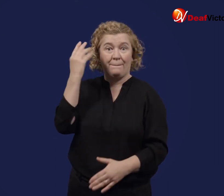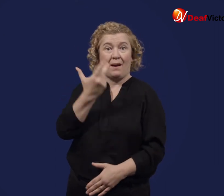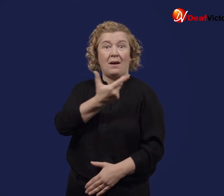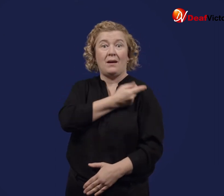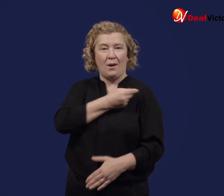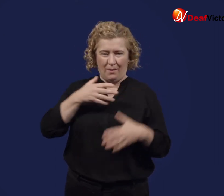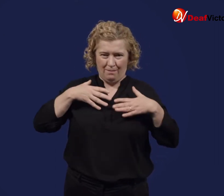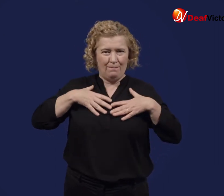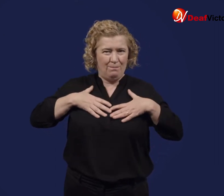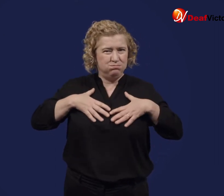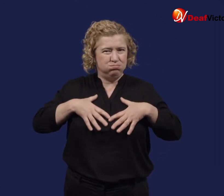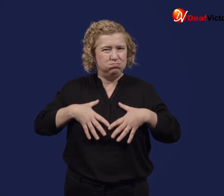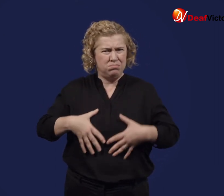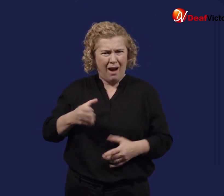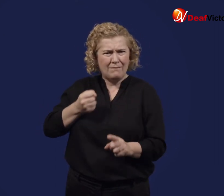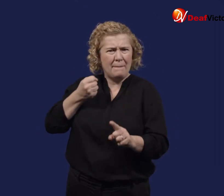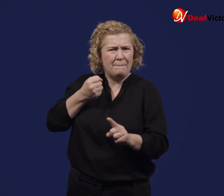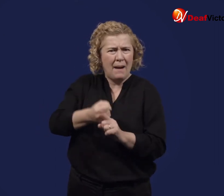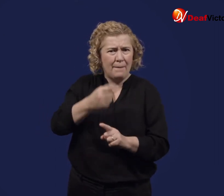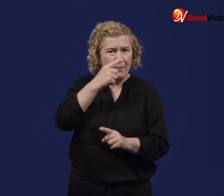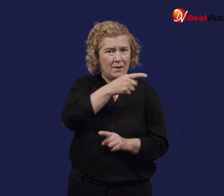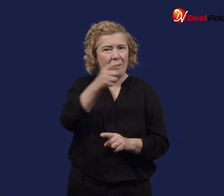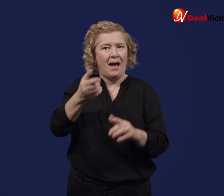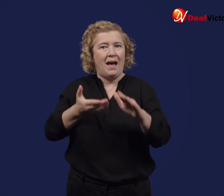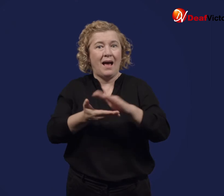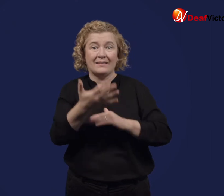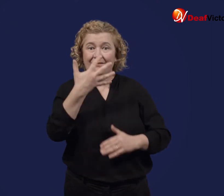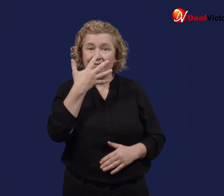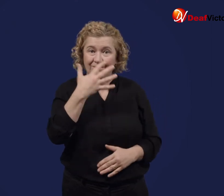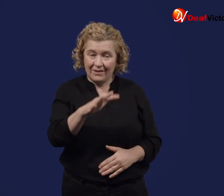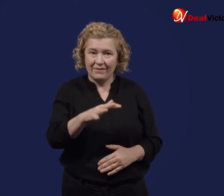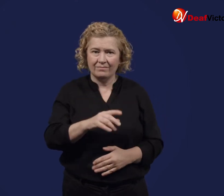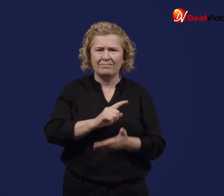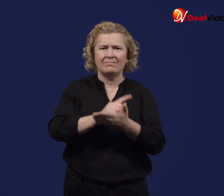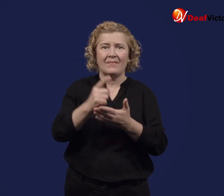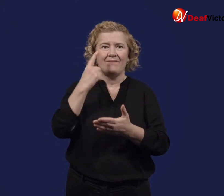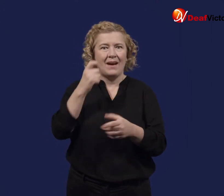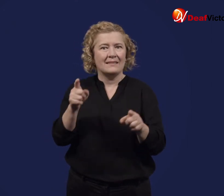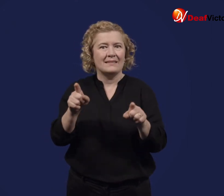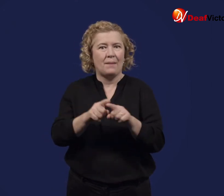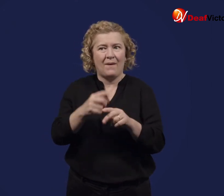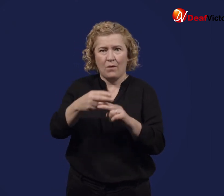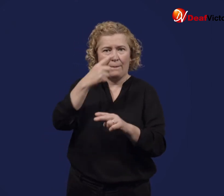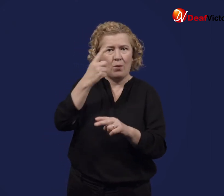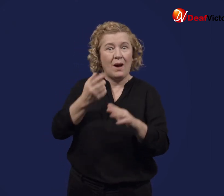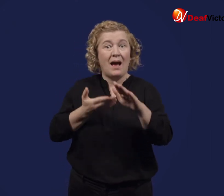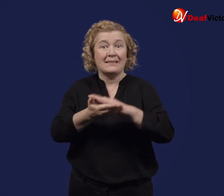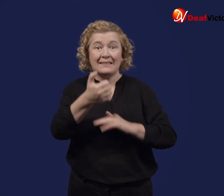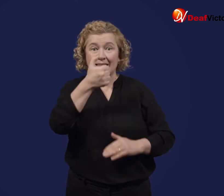were more at risk of developing a particular type of blood clot. After more testing, it was determined that people under 60 were also more at risk.